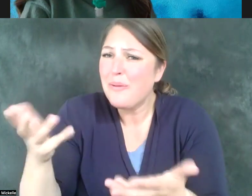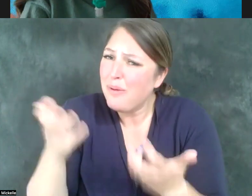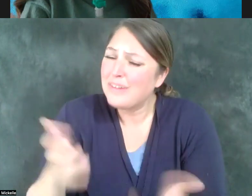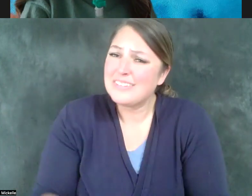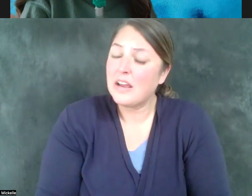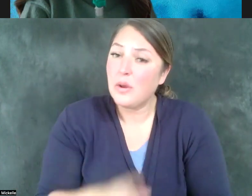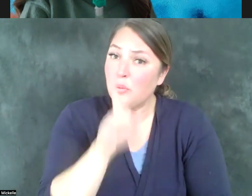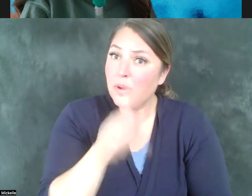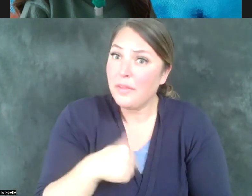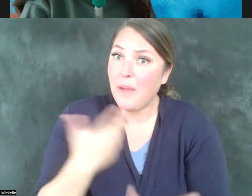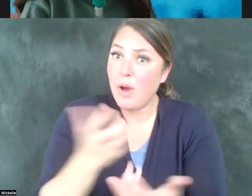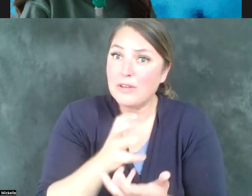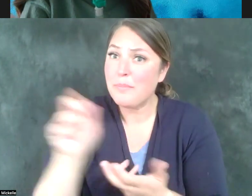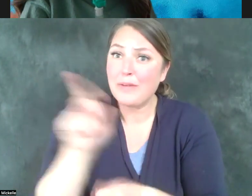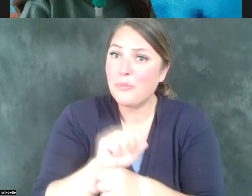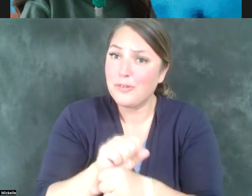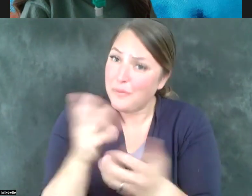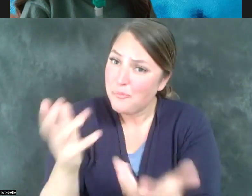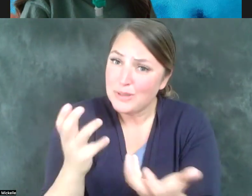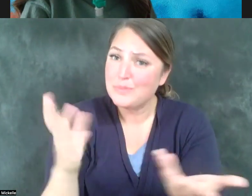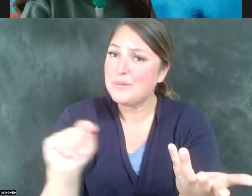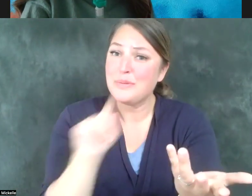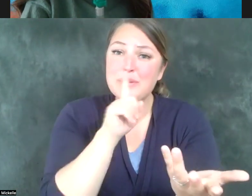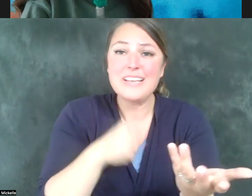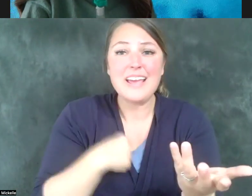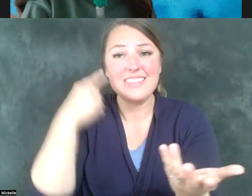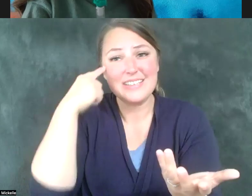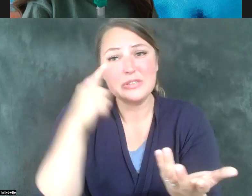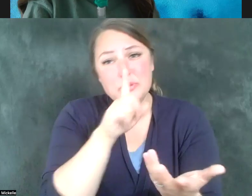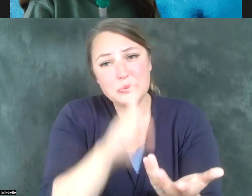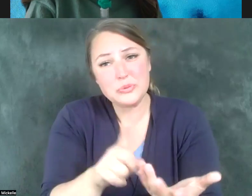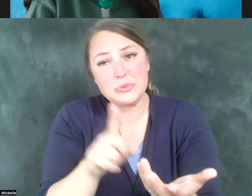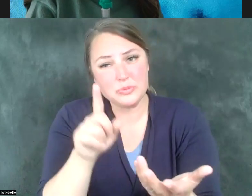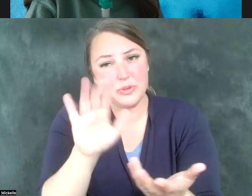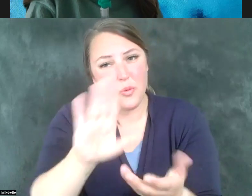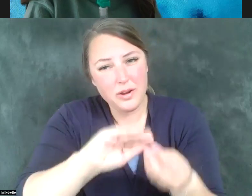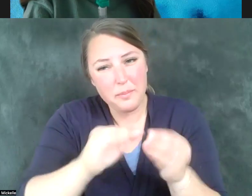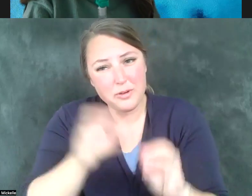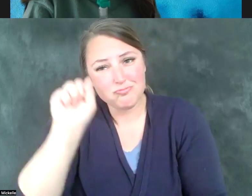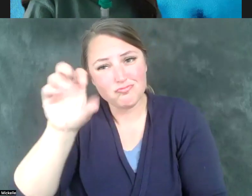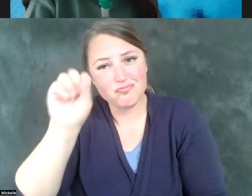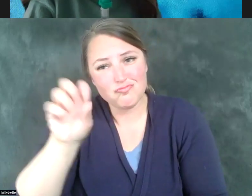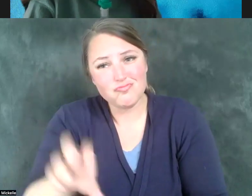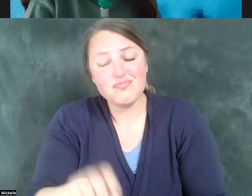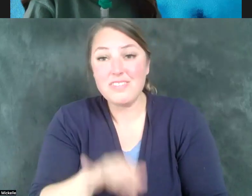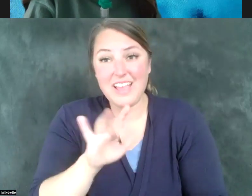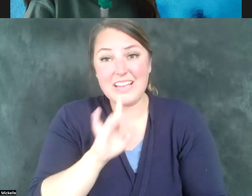than to get back to work. And I think that's true, the numbers that you cited, Kelie, are concerning because I do think